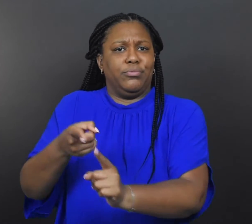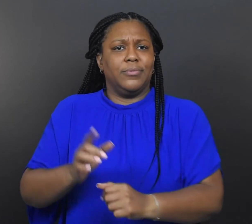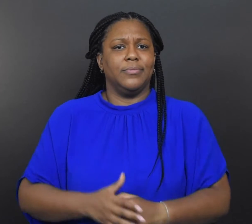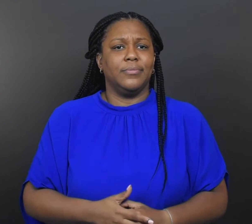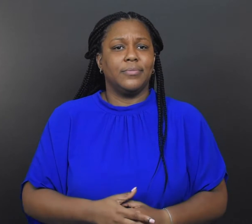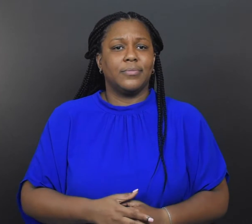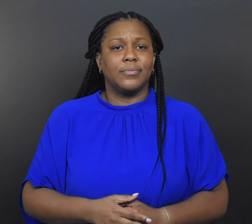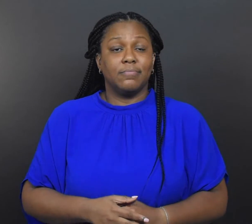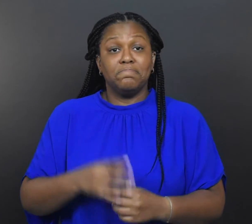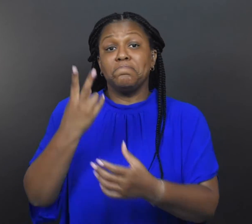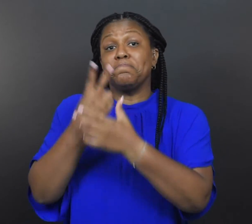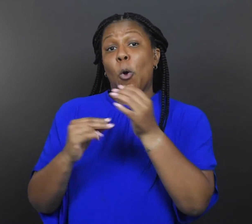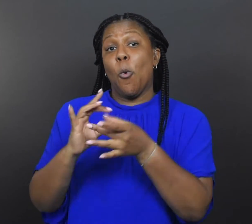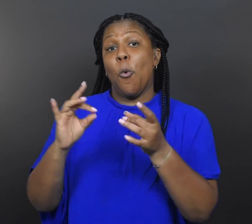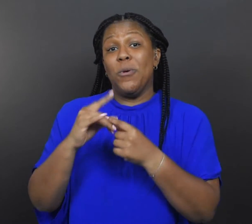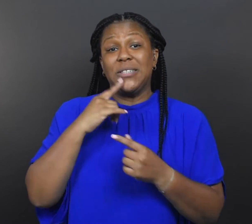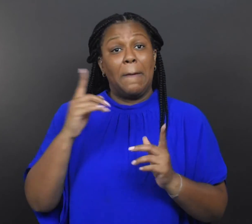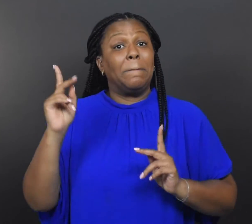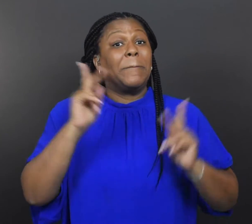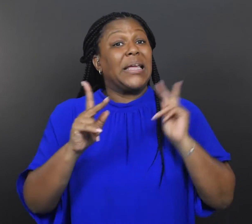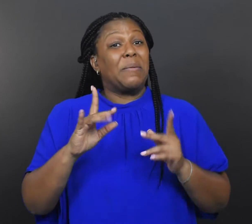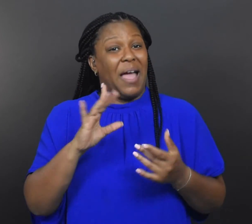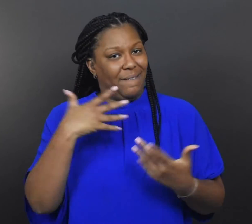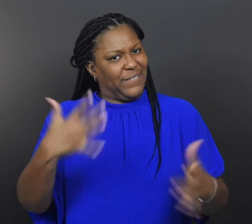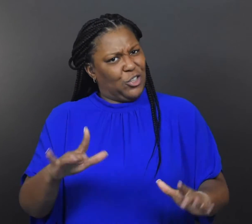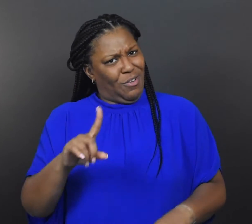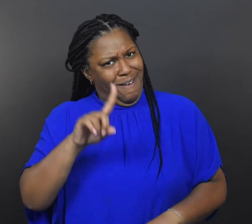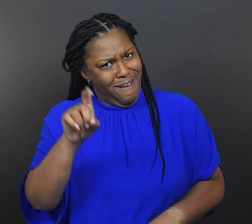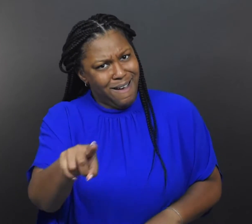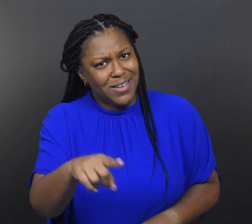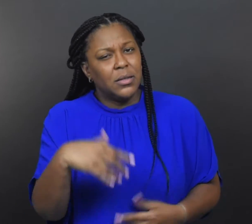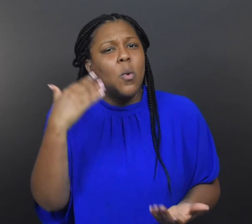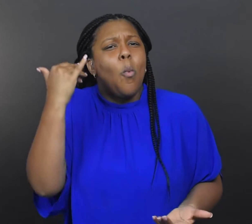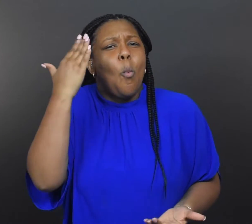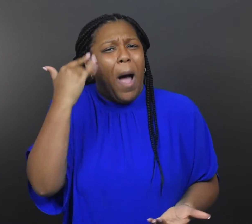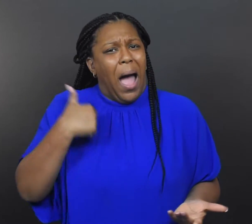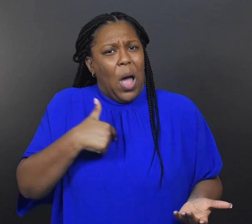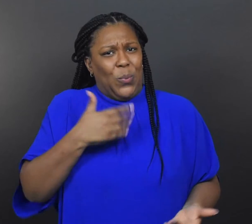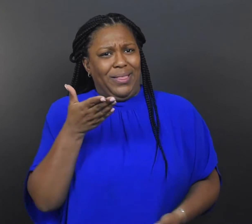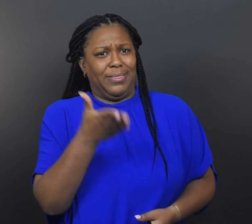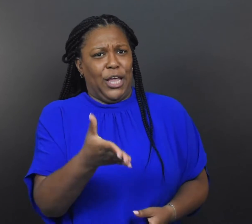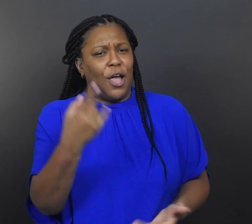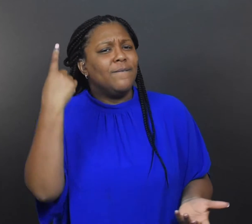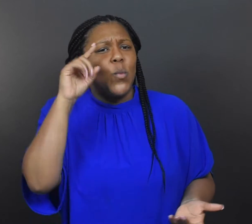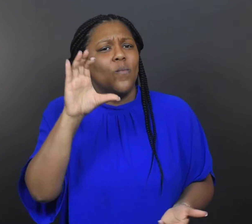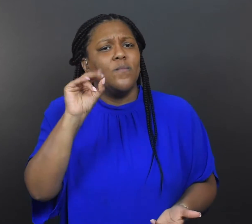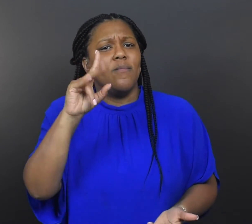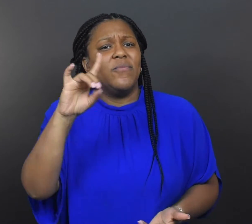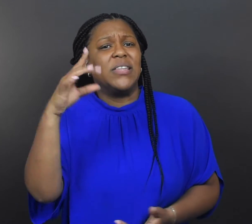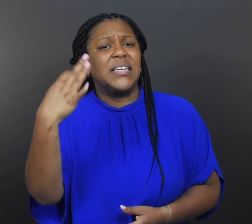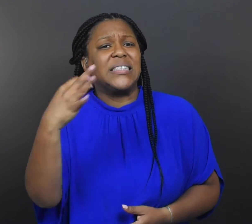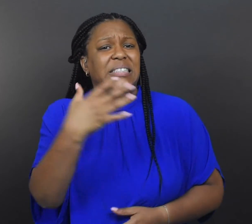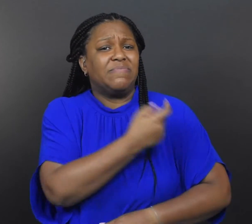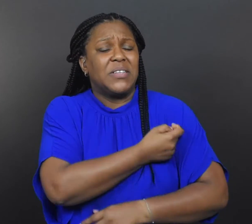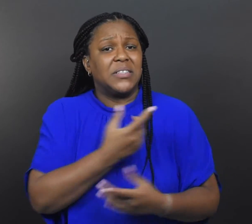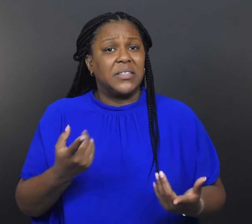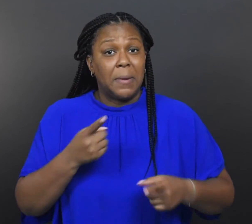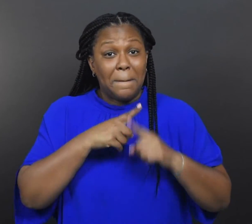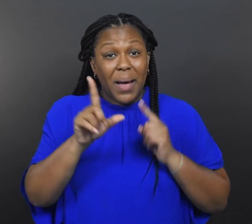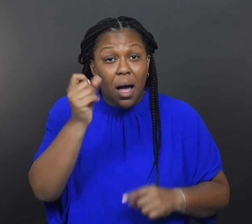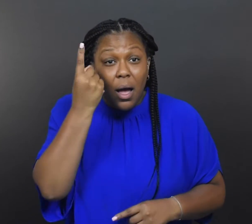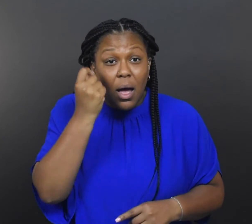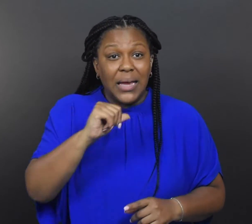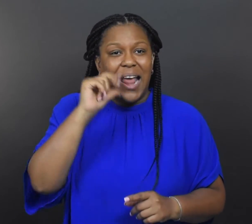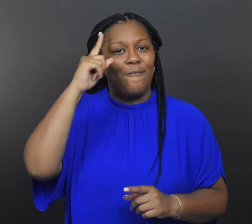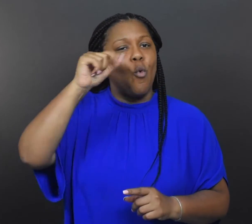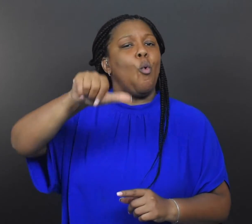“People asked why we were there for COVID-19 vaccines but not for other healthcare issues